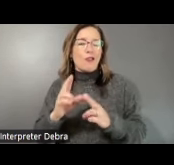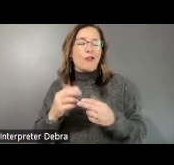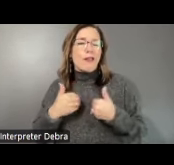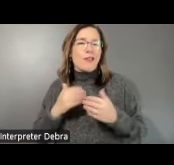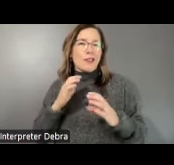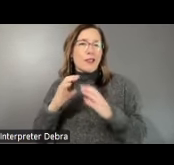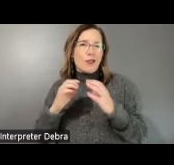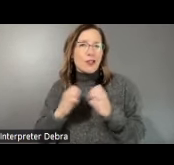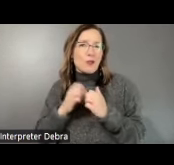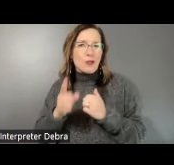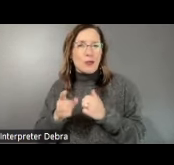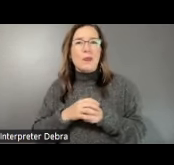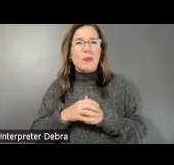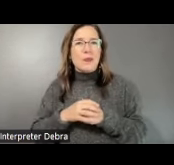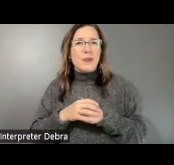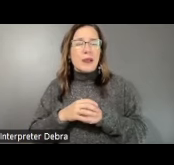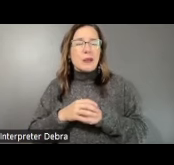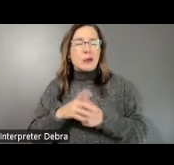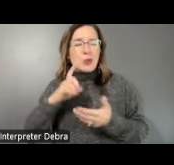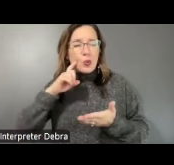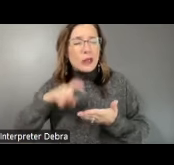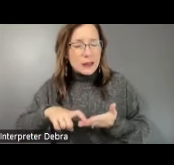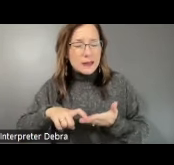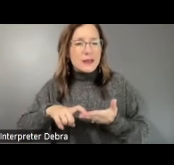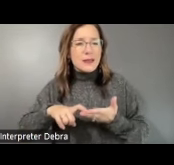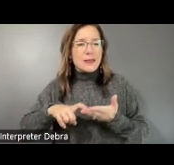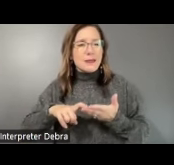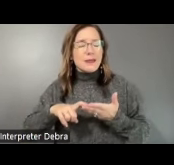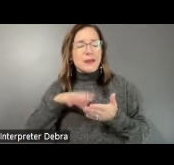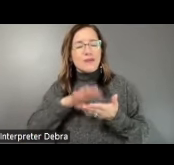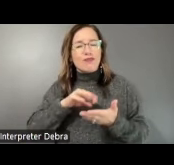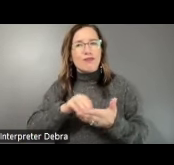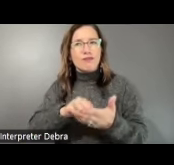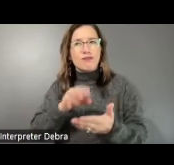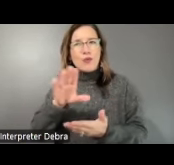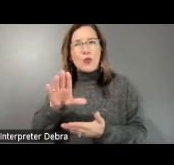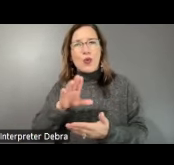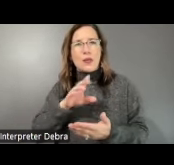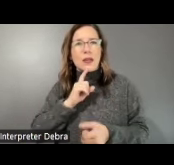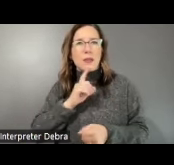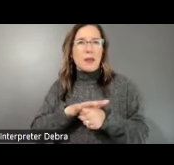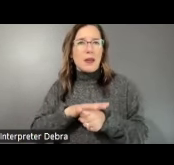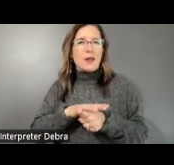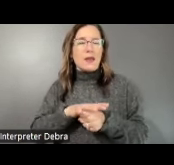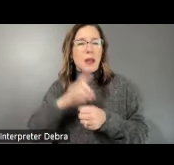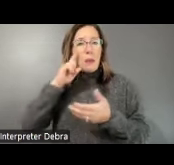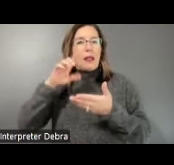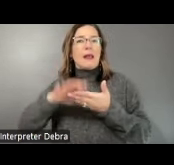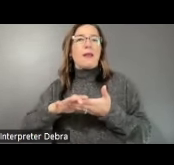with you and to witness and get to know more about your commitment and belief in the transformative